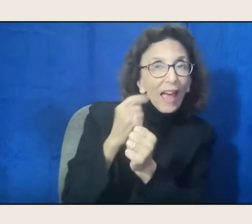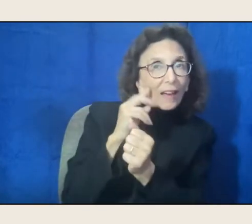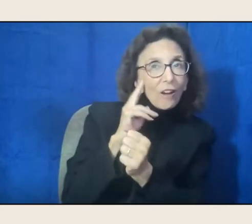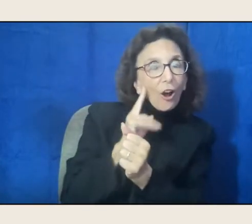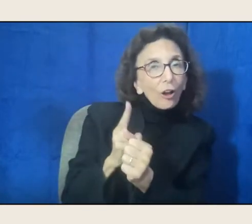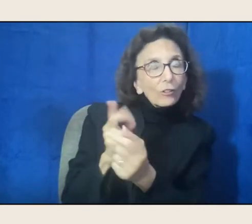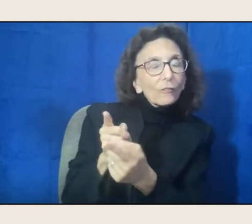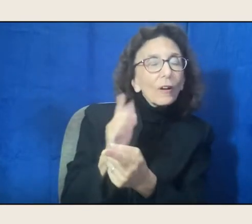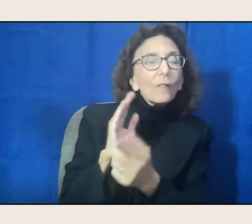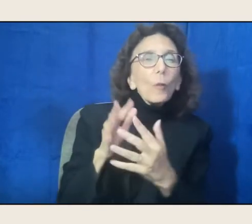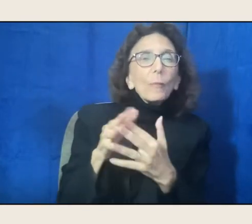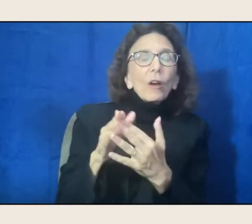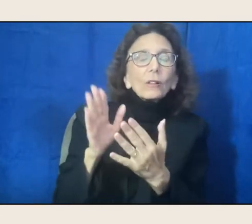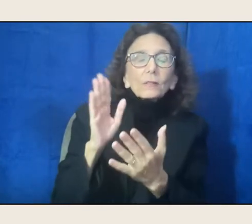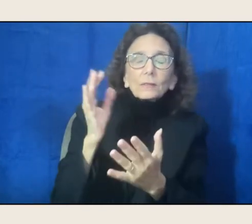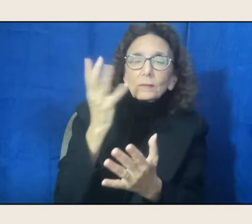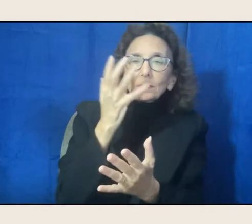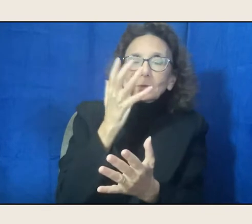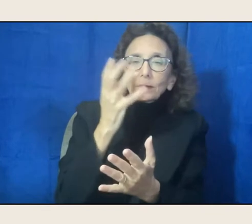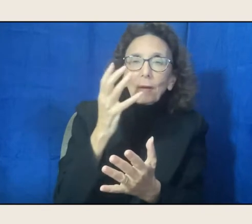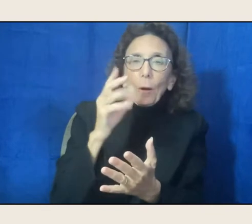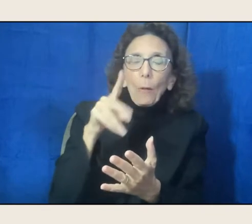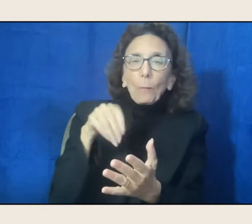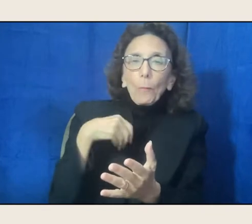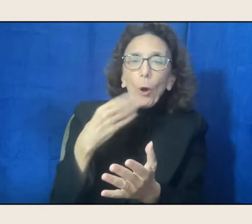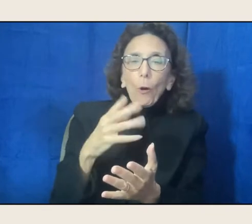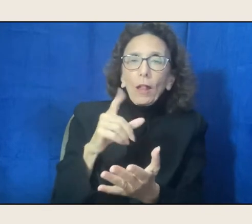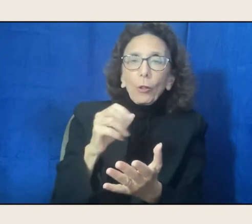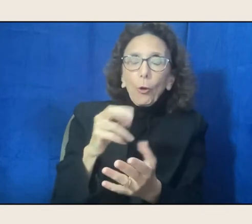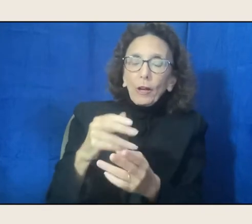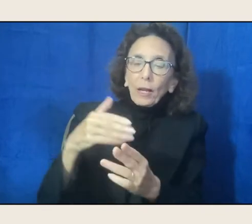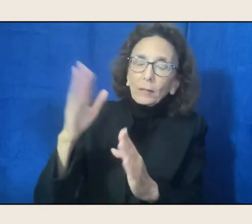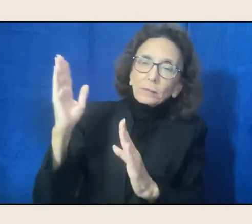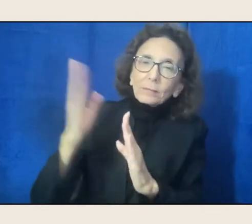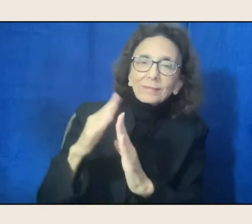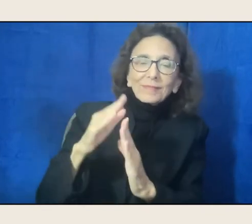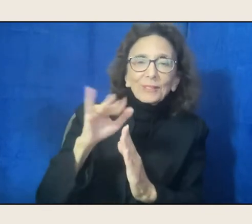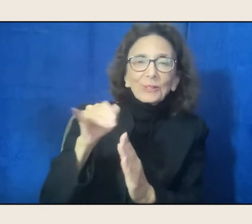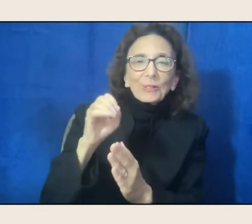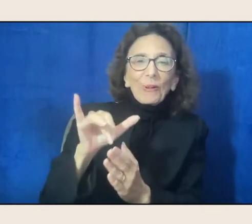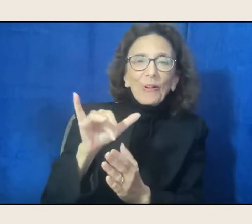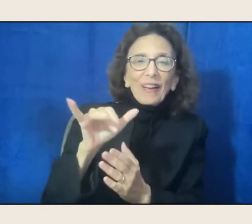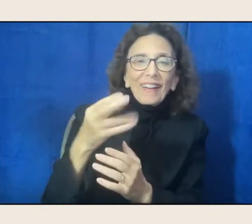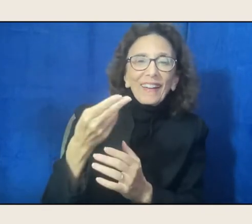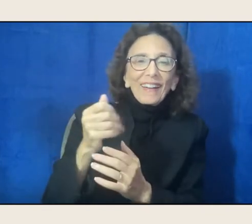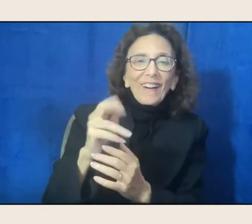poet laureate, Joy Harjo. Joy is an artist unparalleled in her reach,